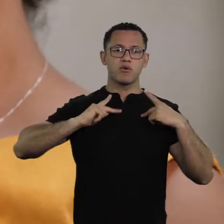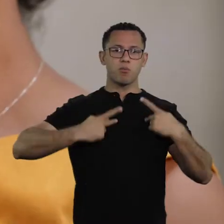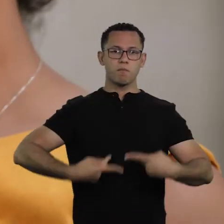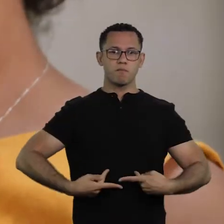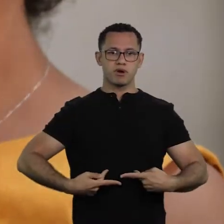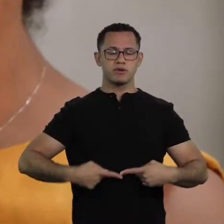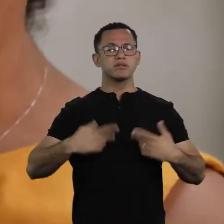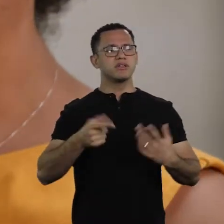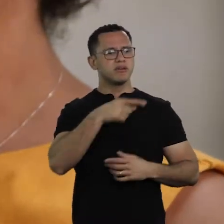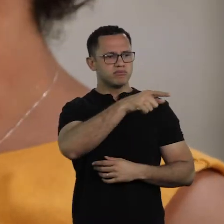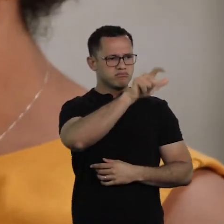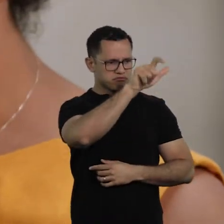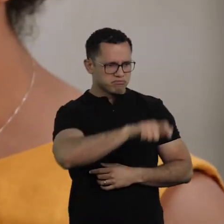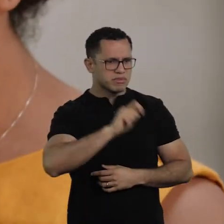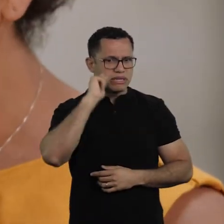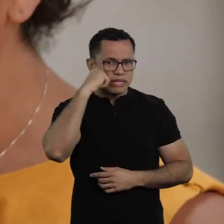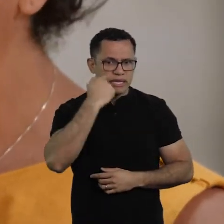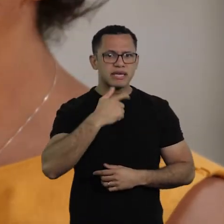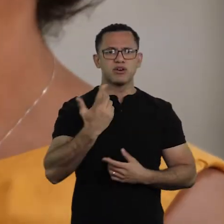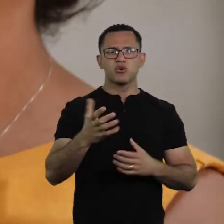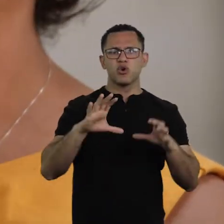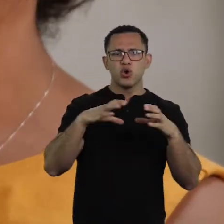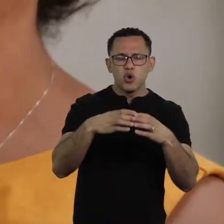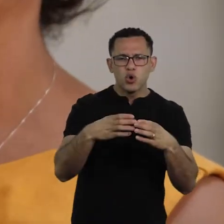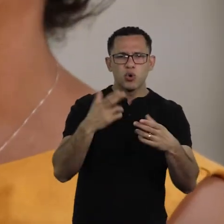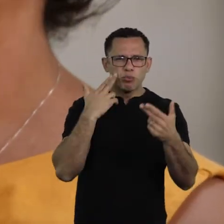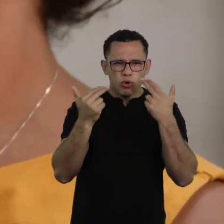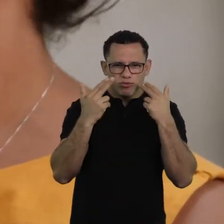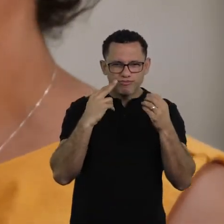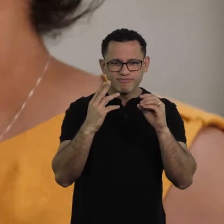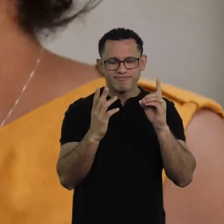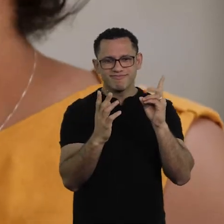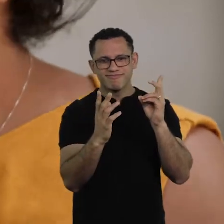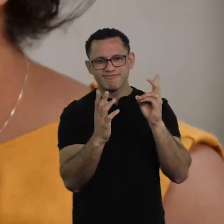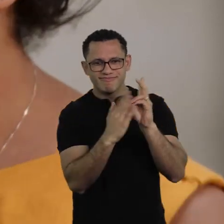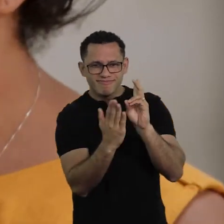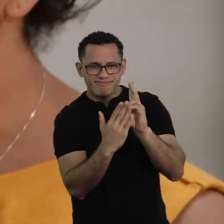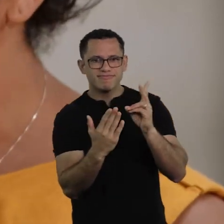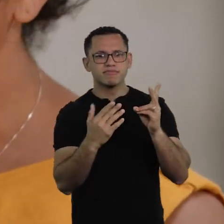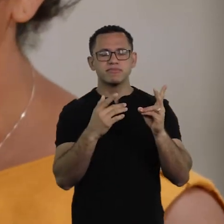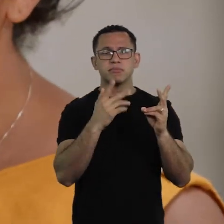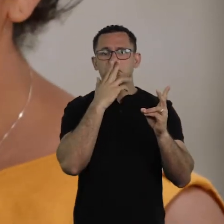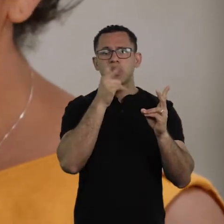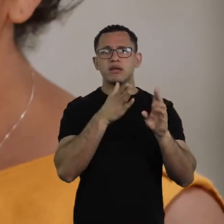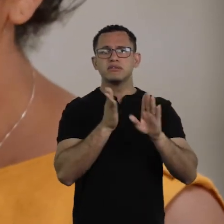And black people, indigenous people, the so-called others, are not worthy of that humanity.